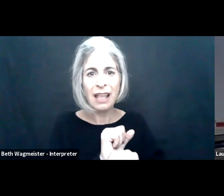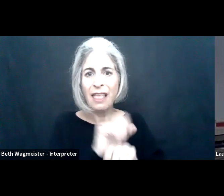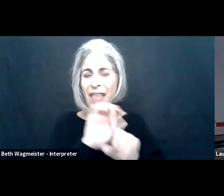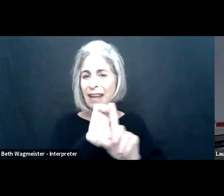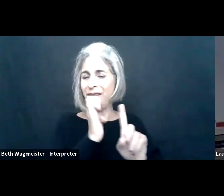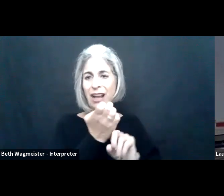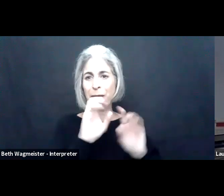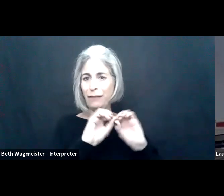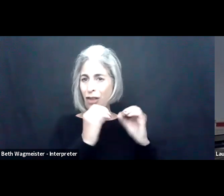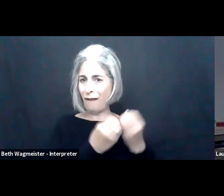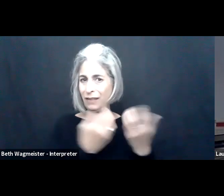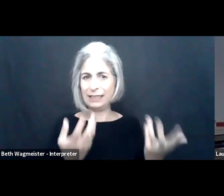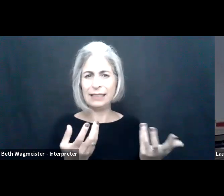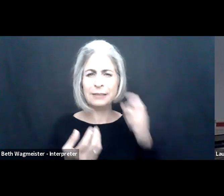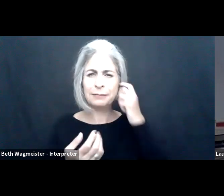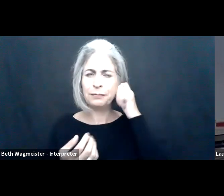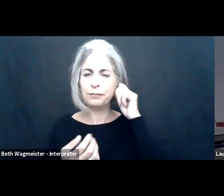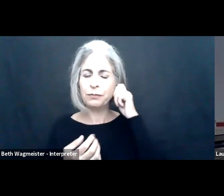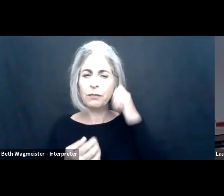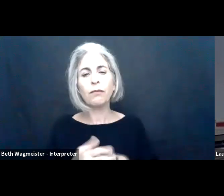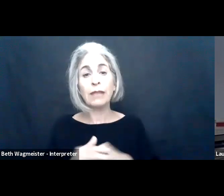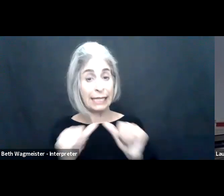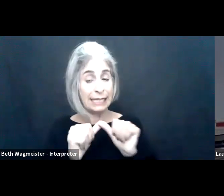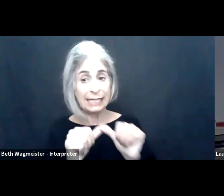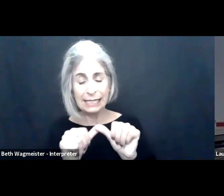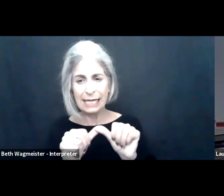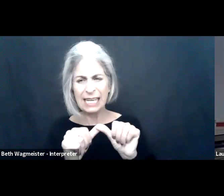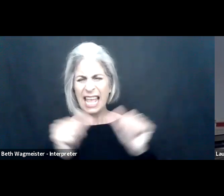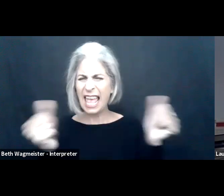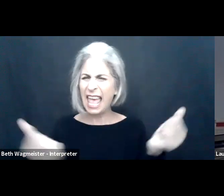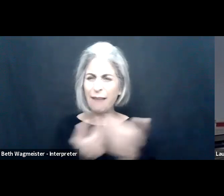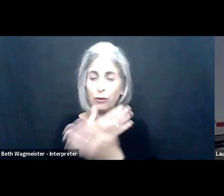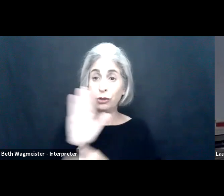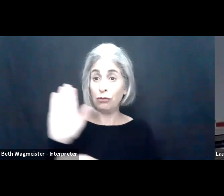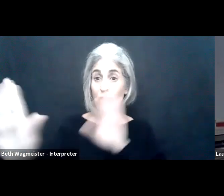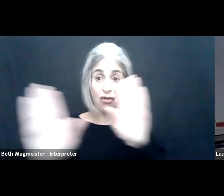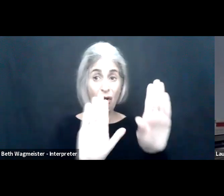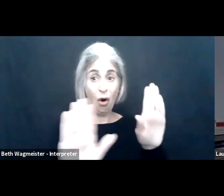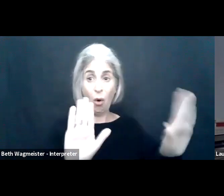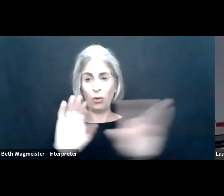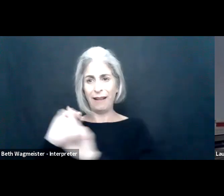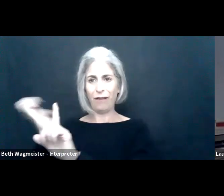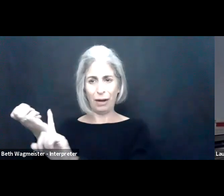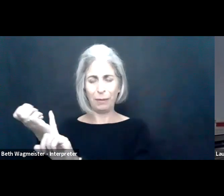And this page shows three graphics overviewing those losses. You'll see first the loss of consistency.